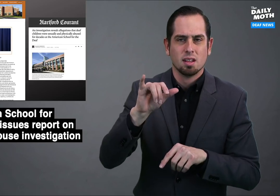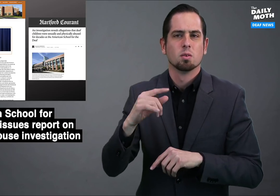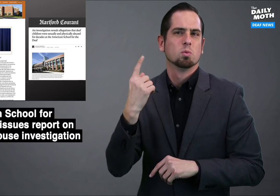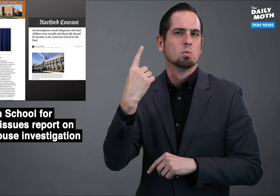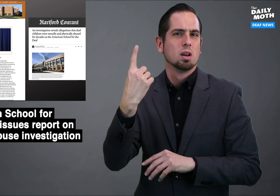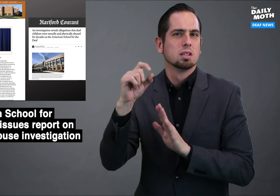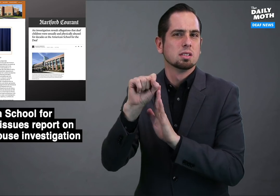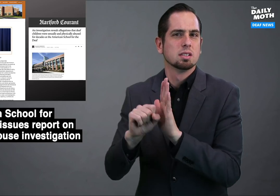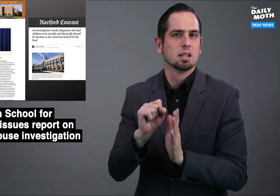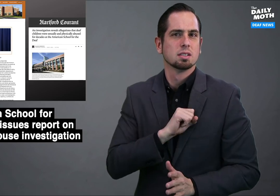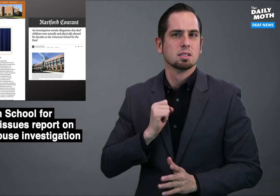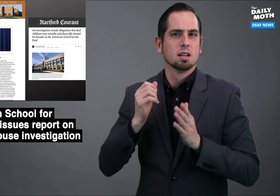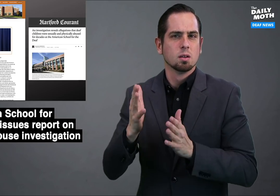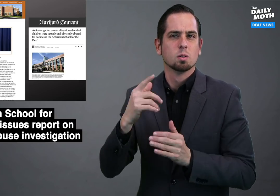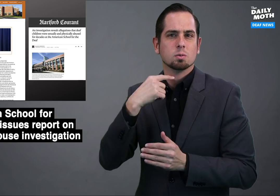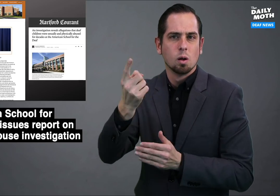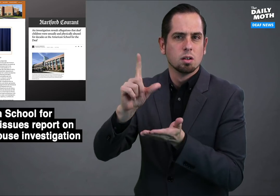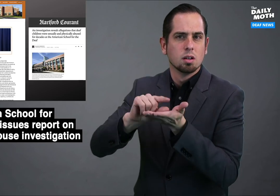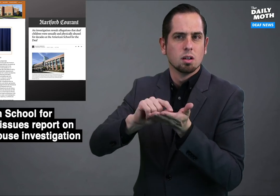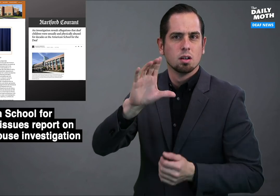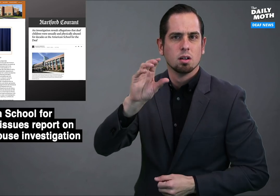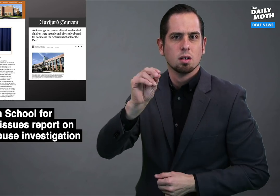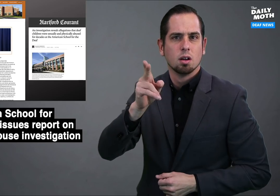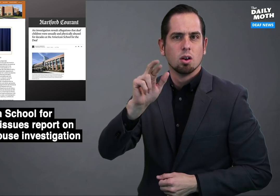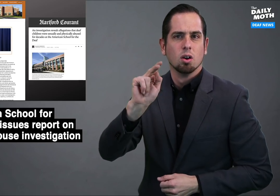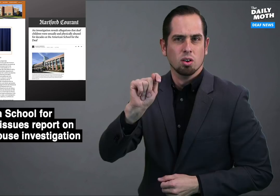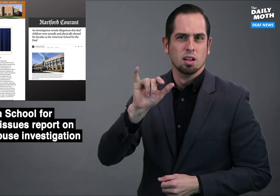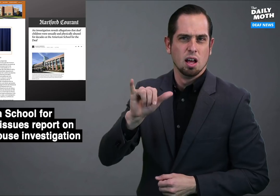A state senator told the Courant that